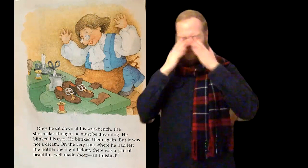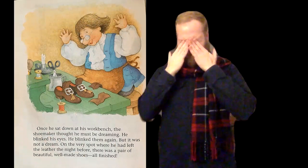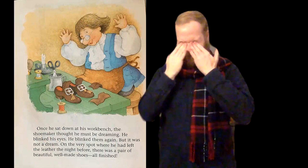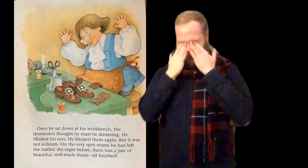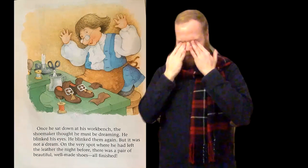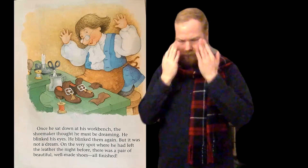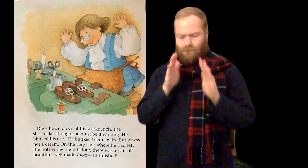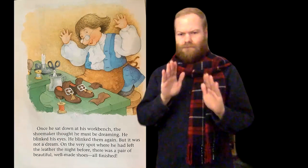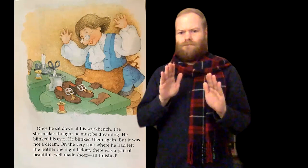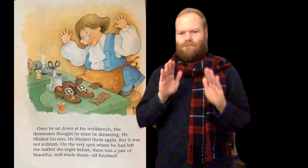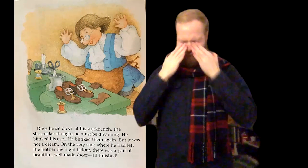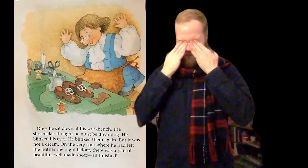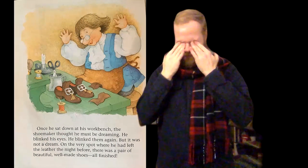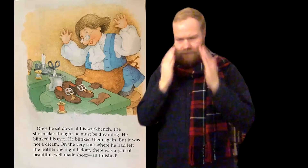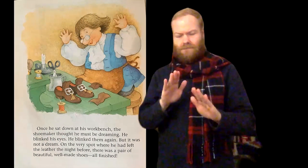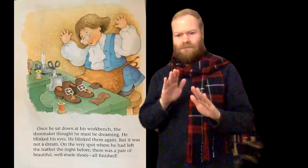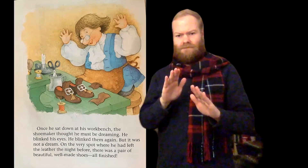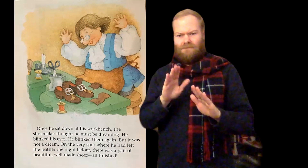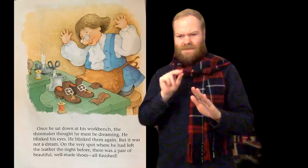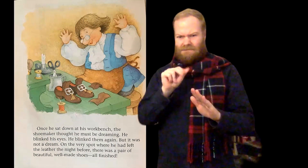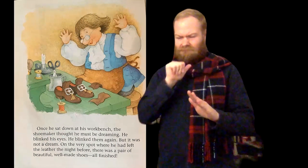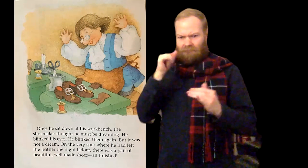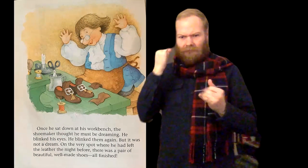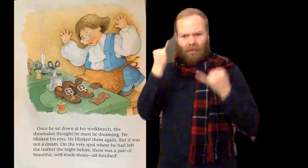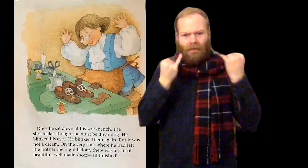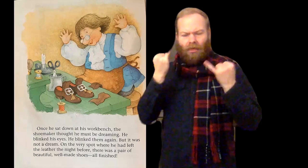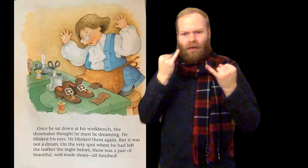He blinked his eyes. He blinked them again. But it was not a dream.